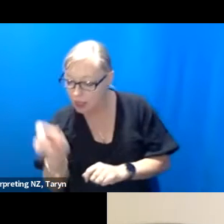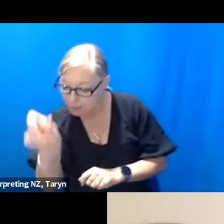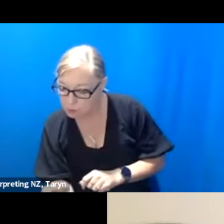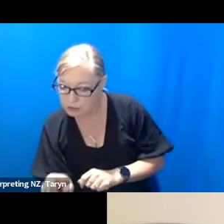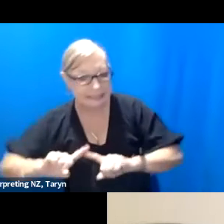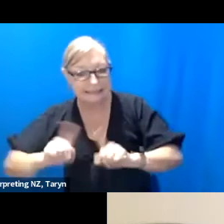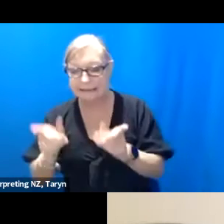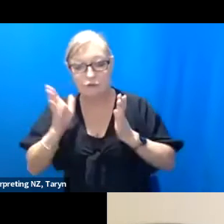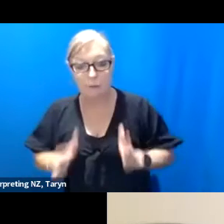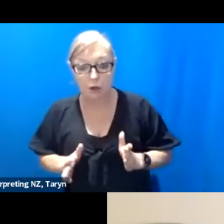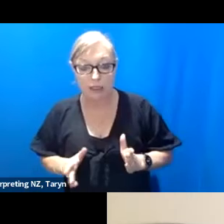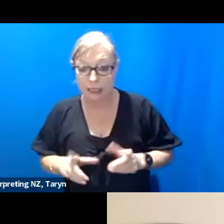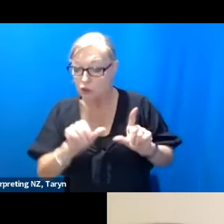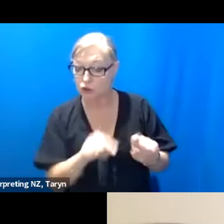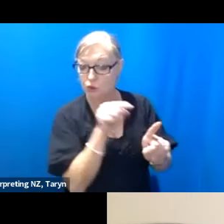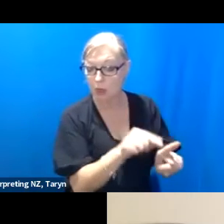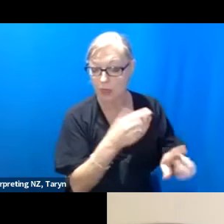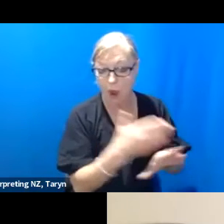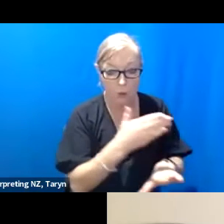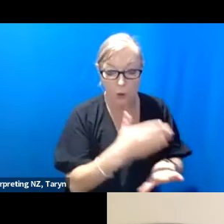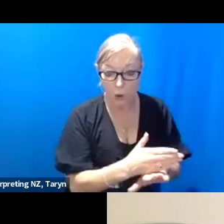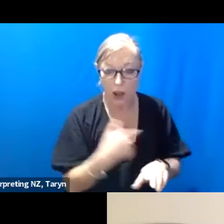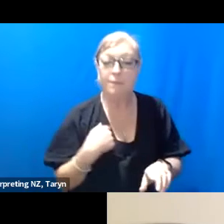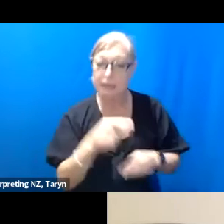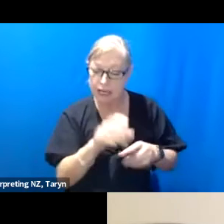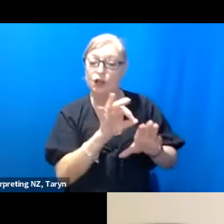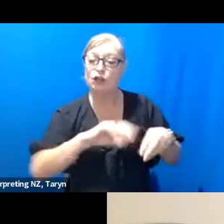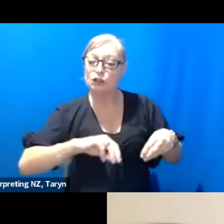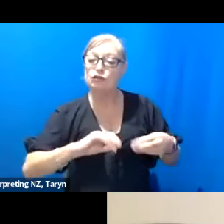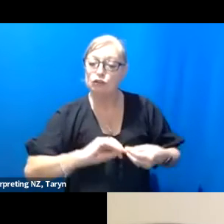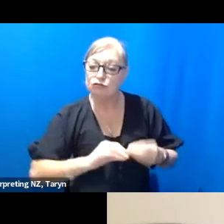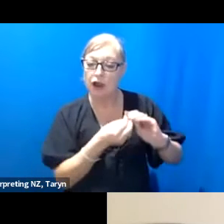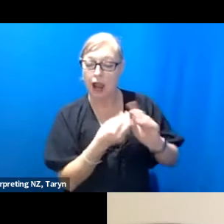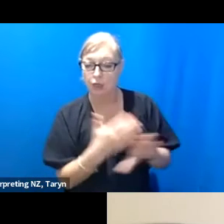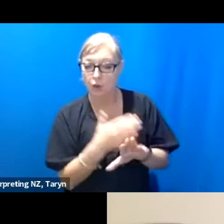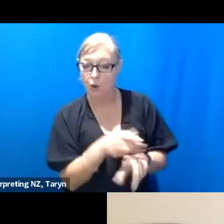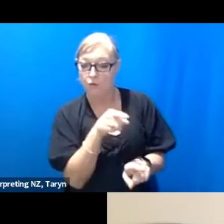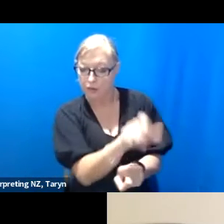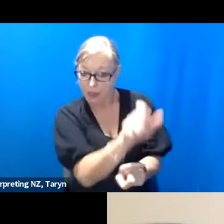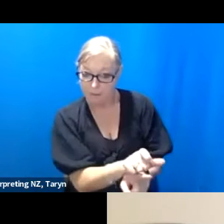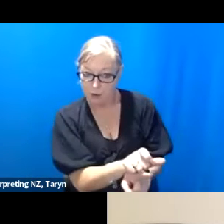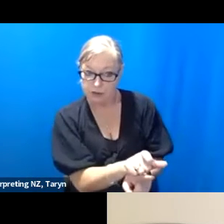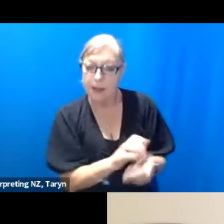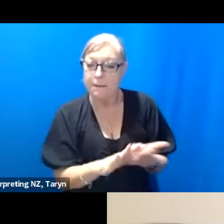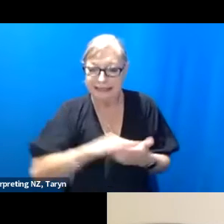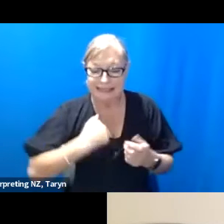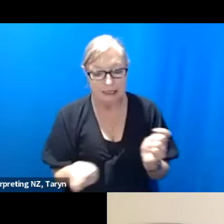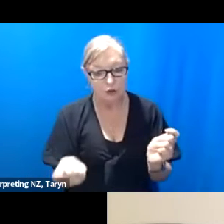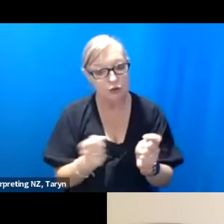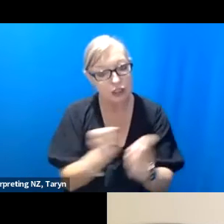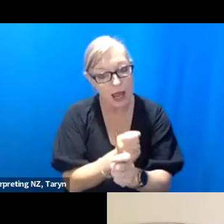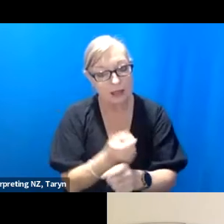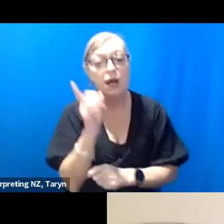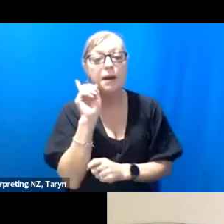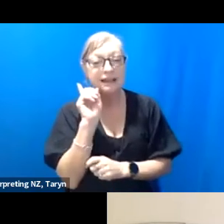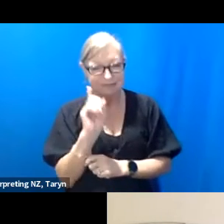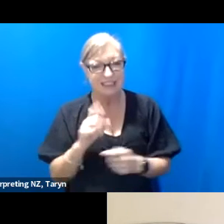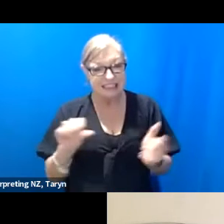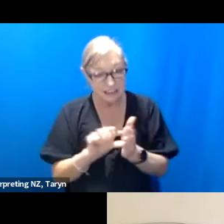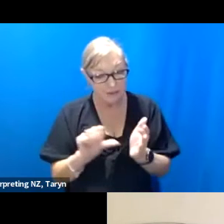So these I think are where things are tricky but it's also what makes the work beautiful, this